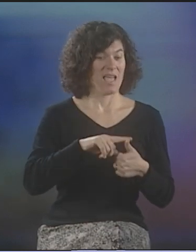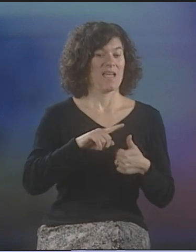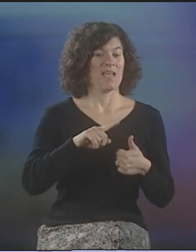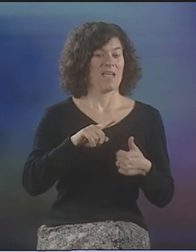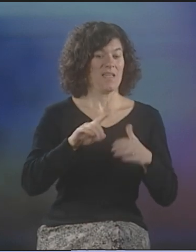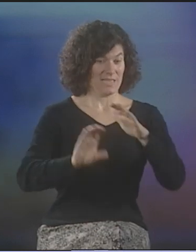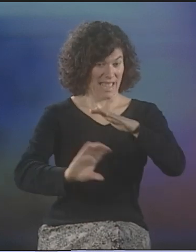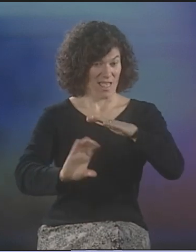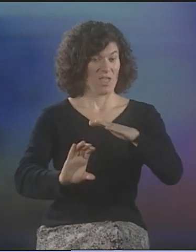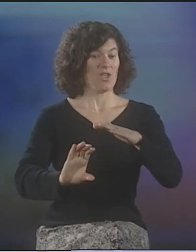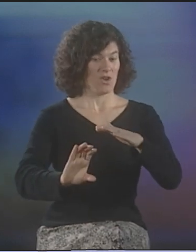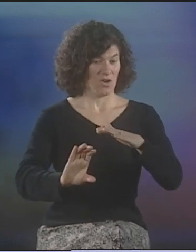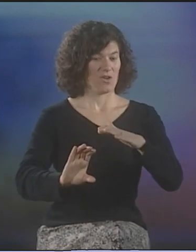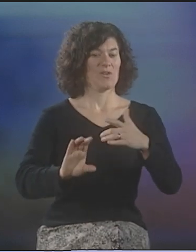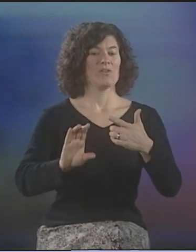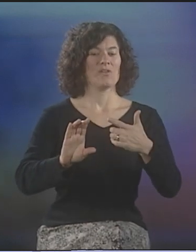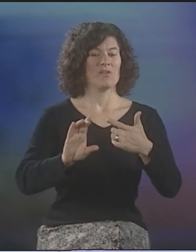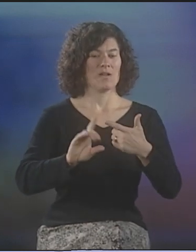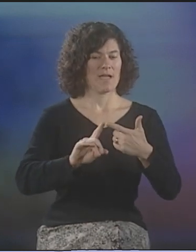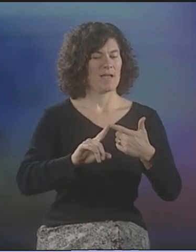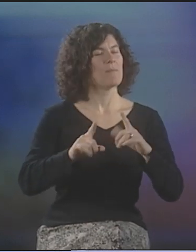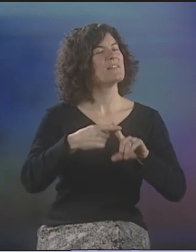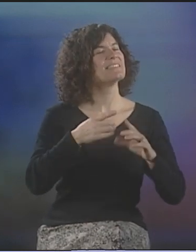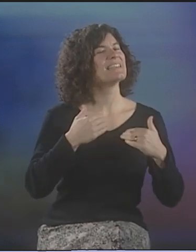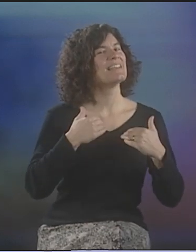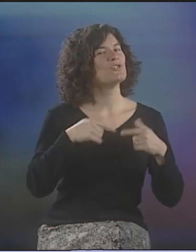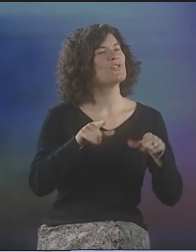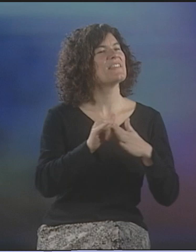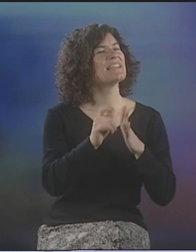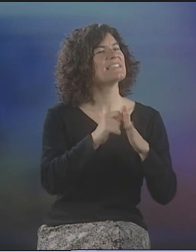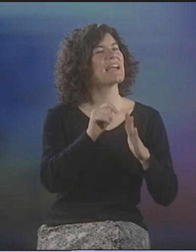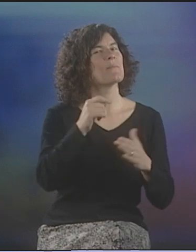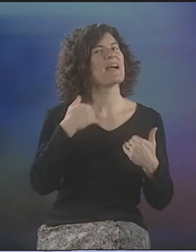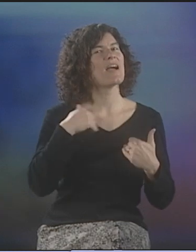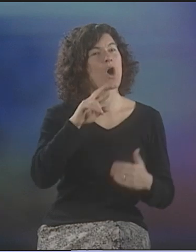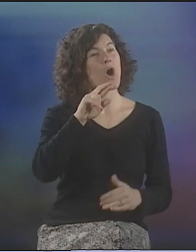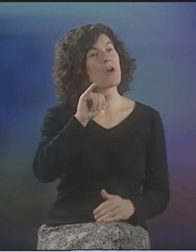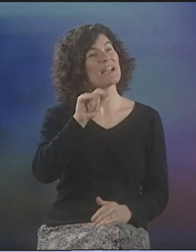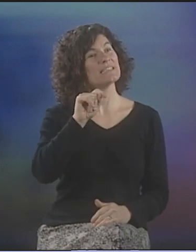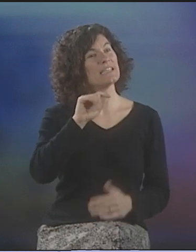BUT WE DID THAT, THAT CELLAR SERIES, AND THEN AROUND THE SAME TIME,